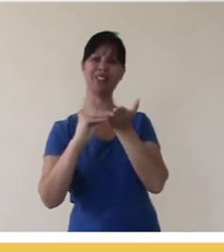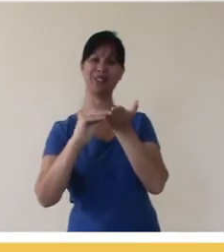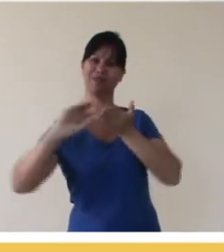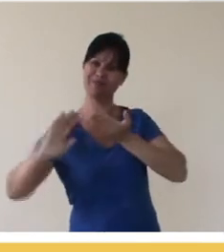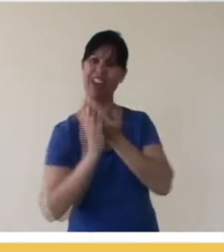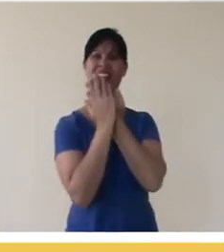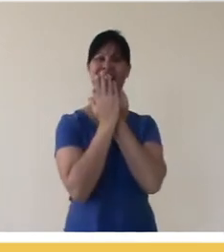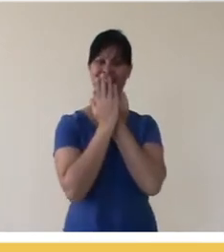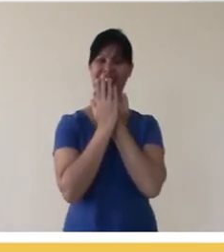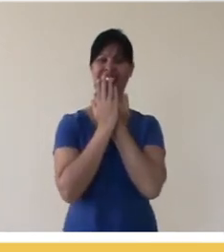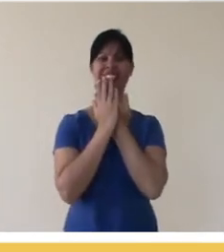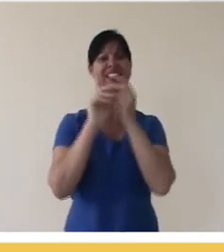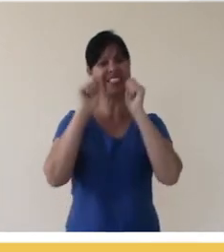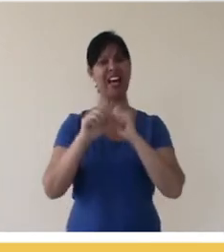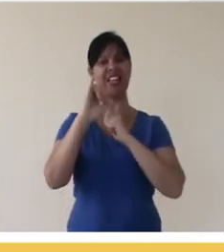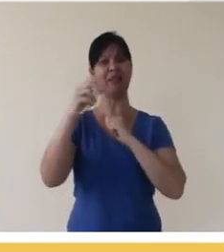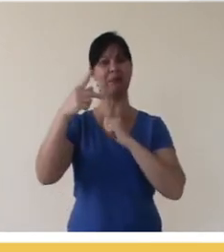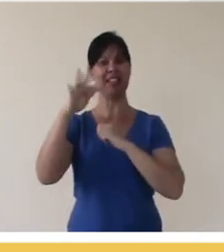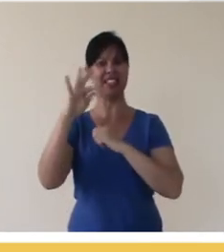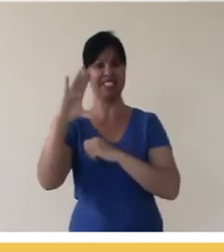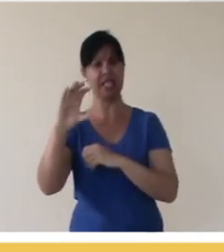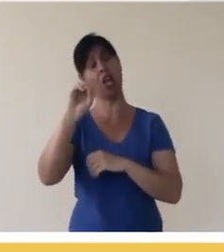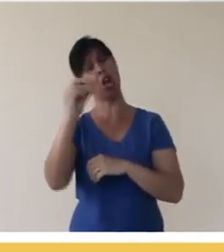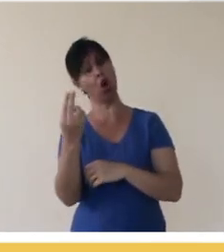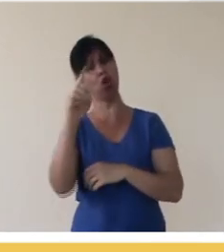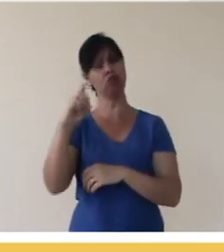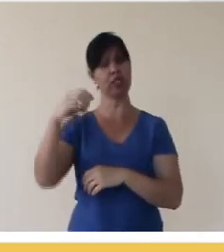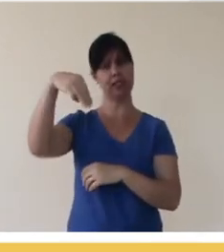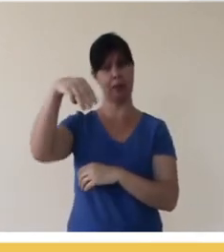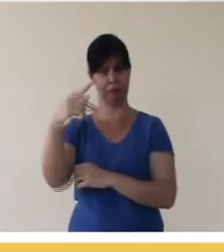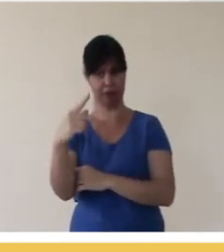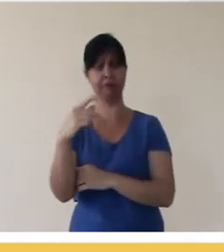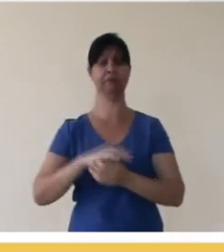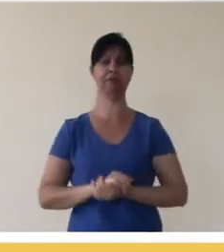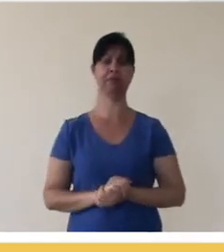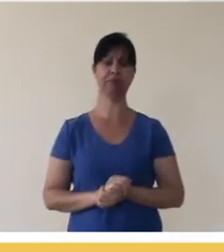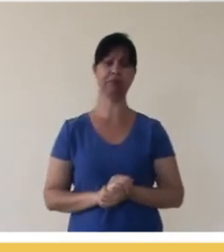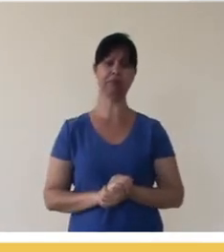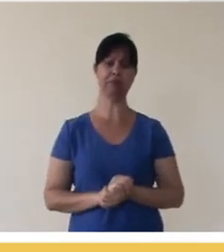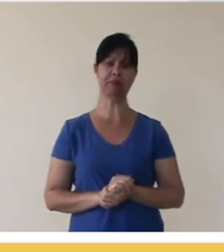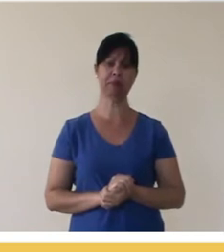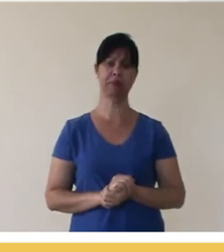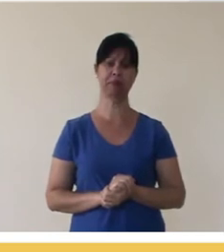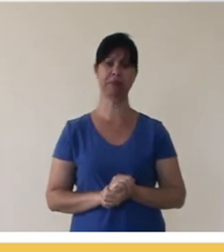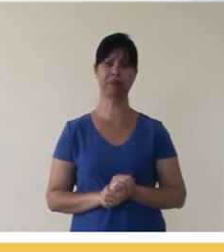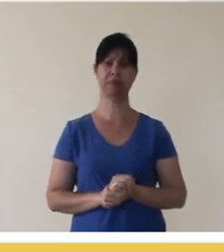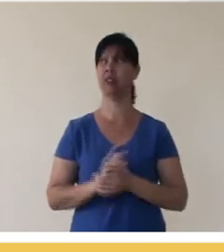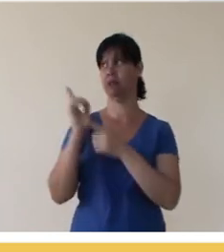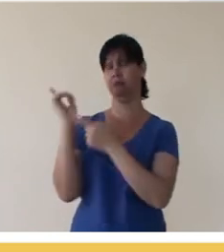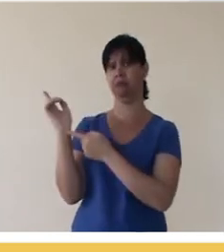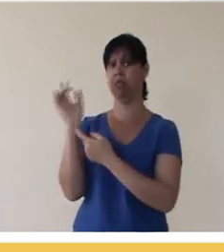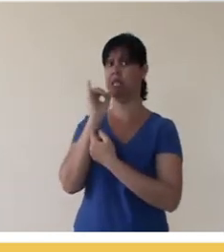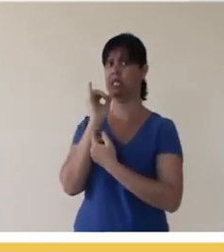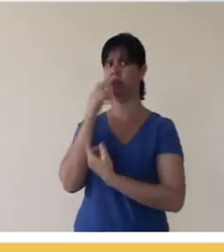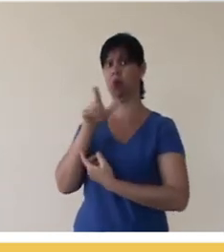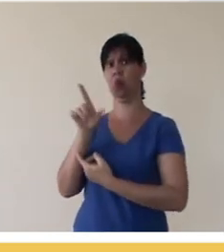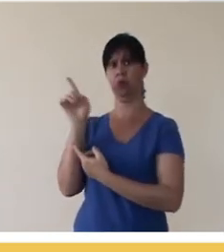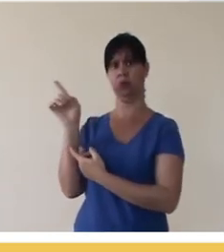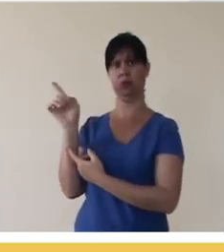the photo, in IPTC or XMP data. Here's another example,